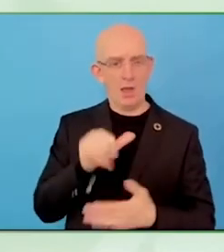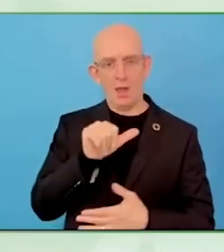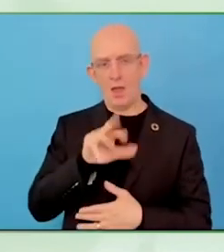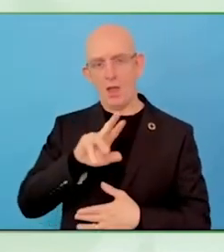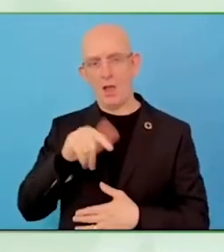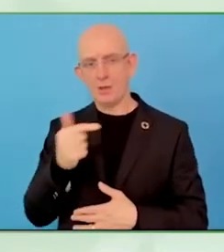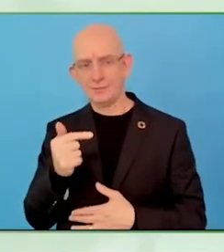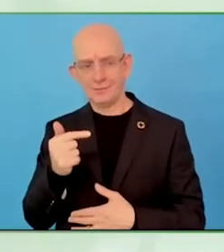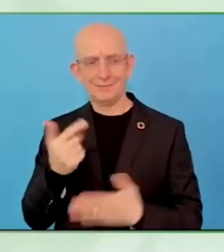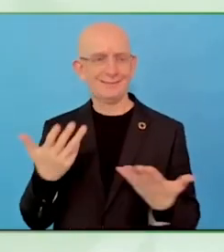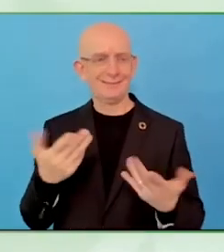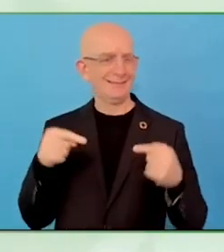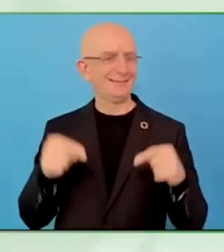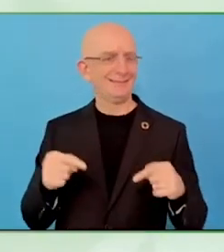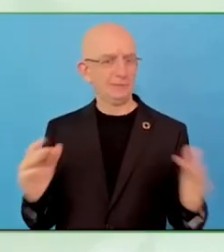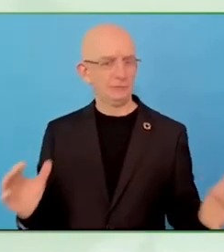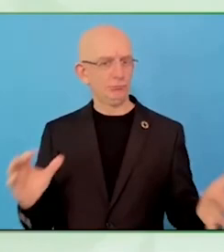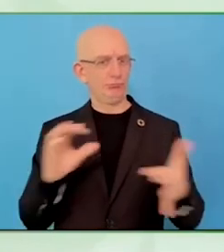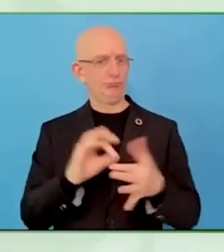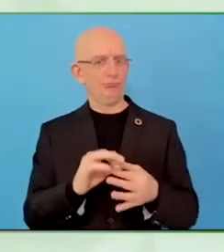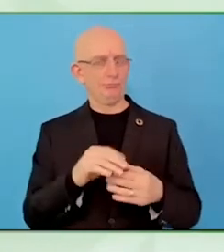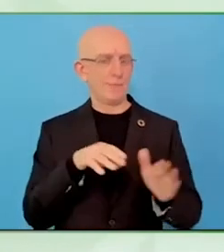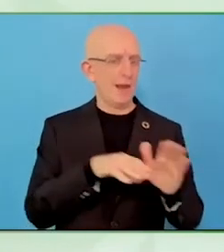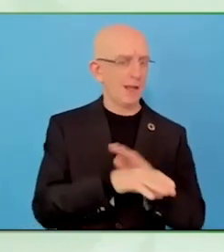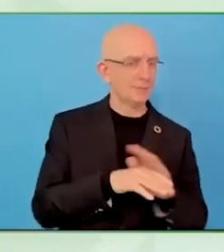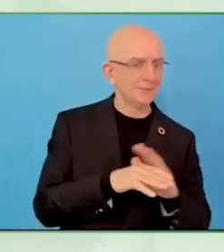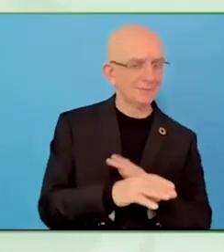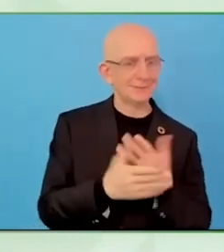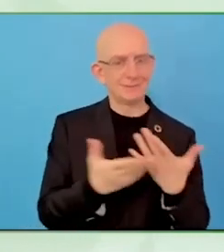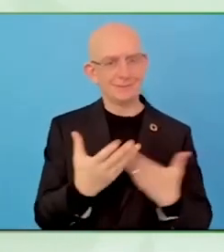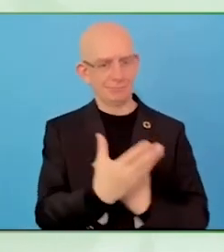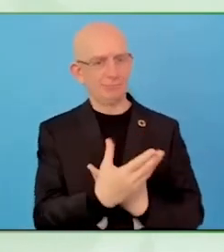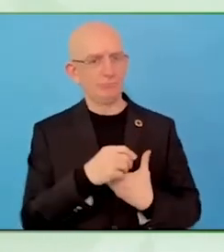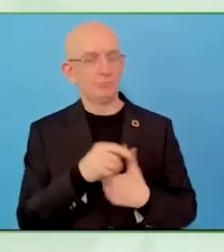And I'm going to ask after that if you could give us some examples